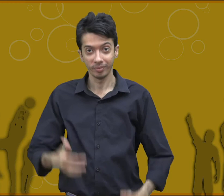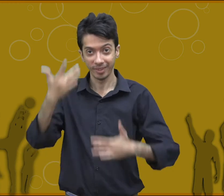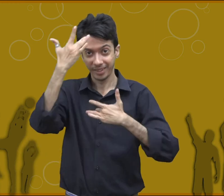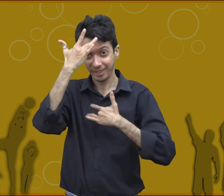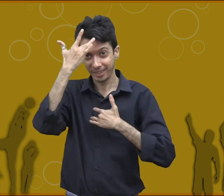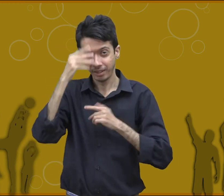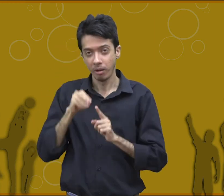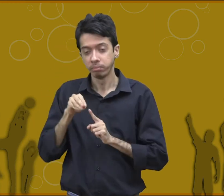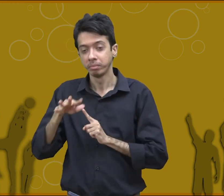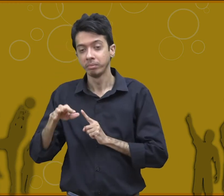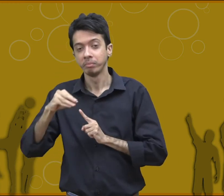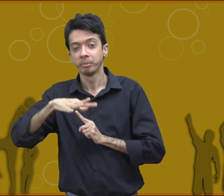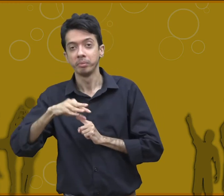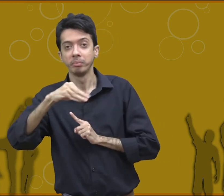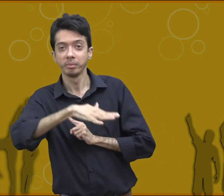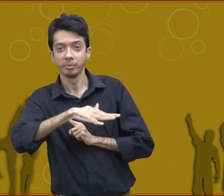and this is the second sign for infectious disease